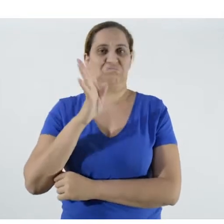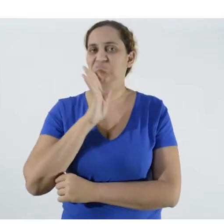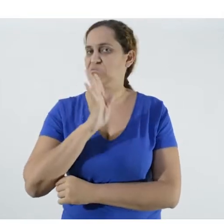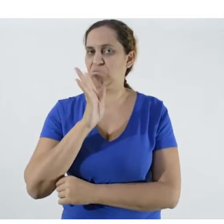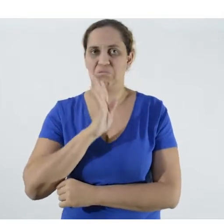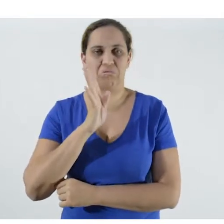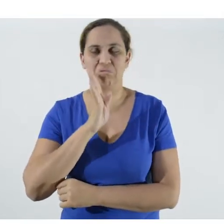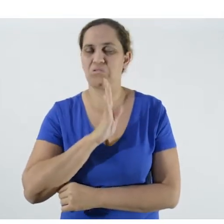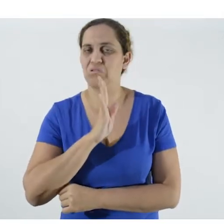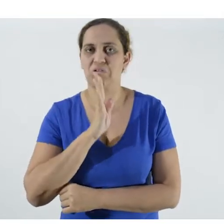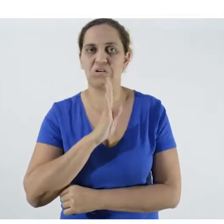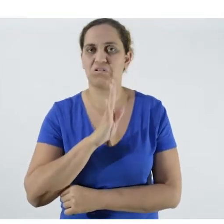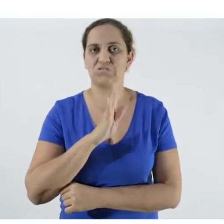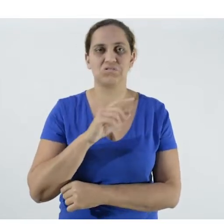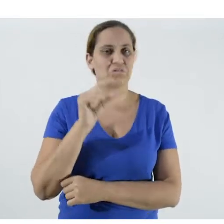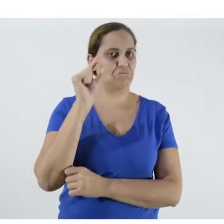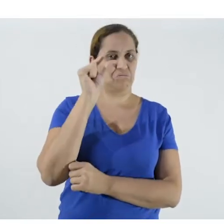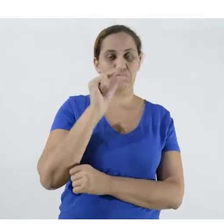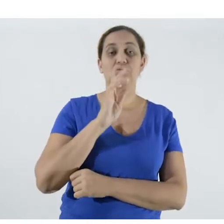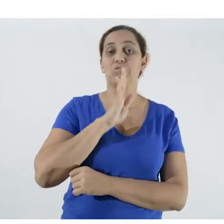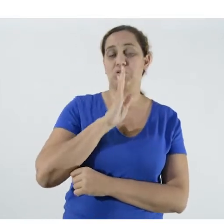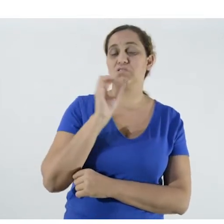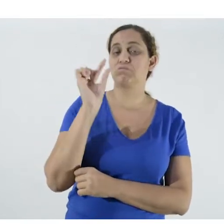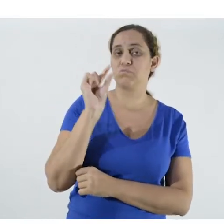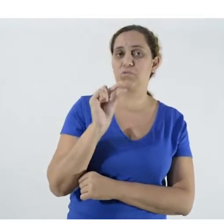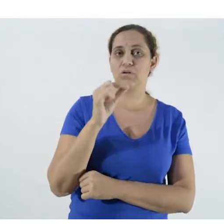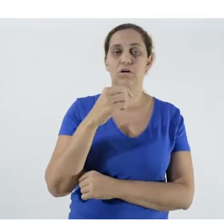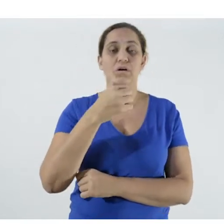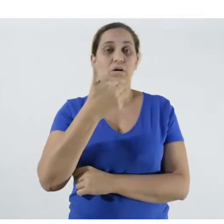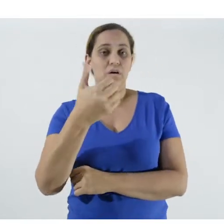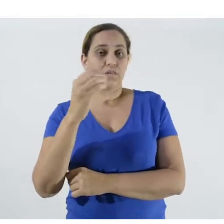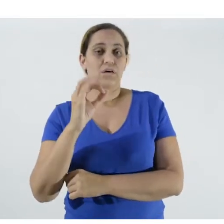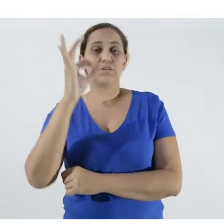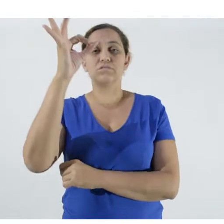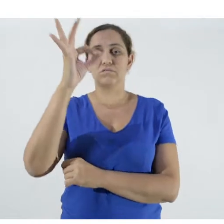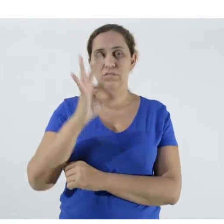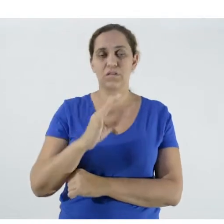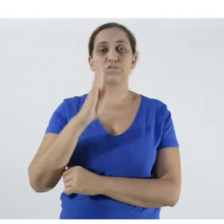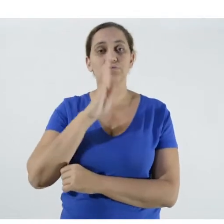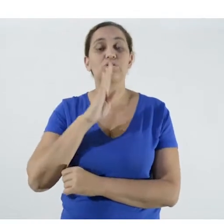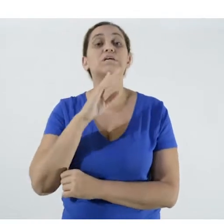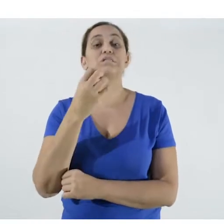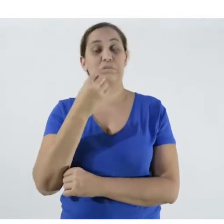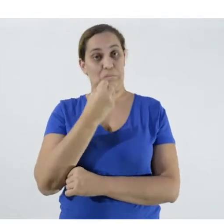10% of respondents said they knew the symptoms of the disease well.